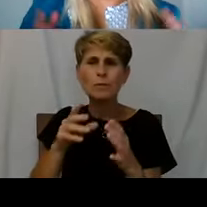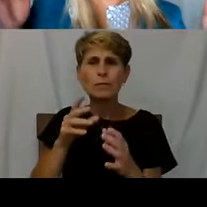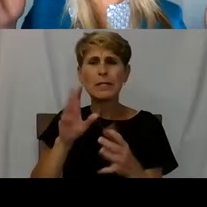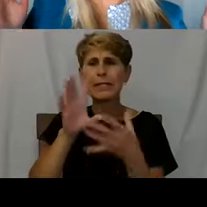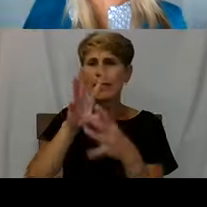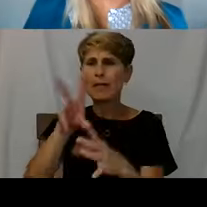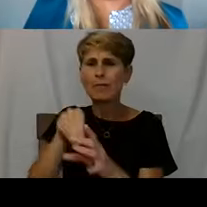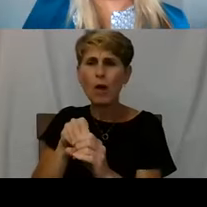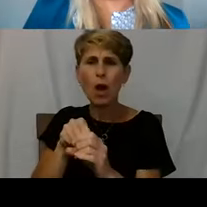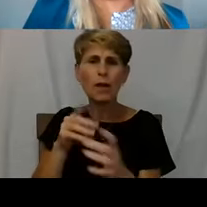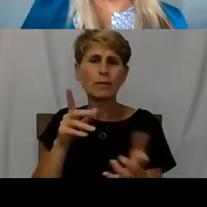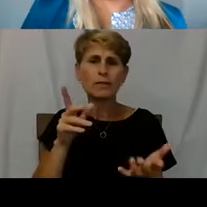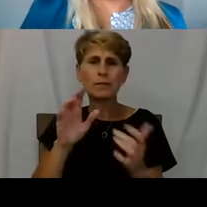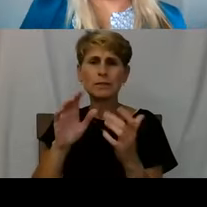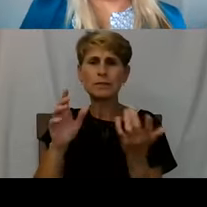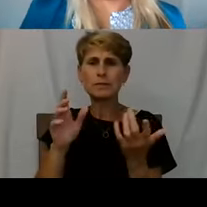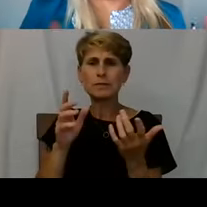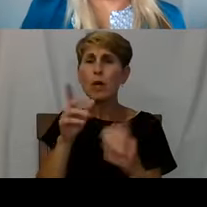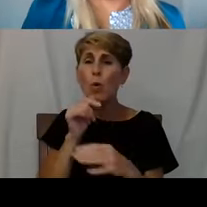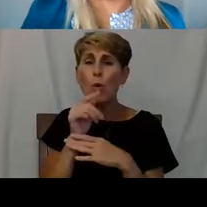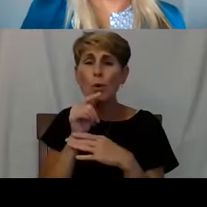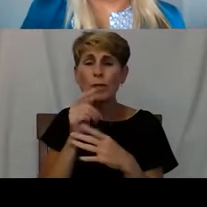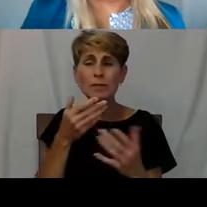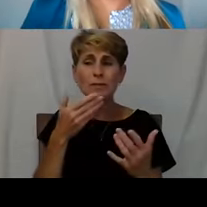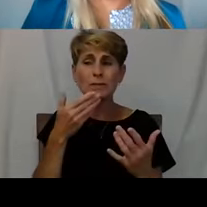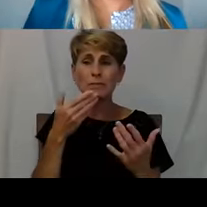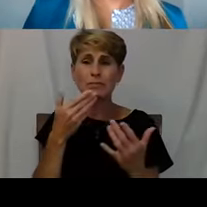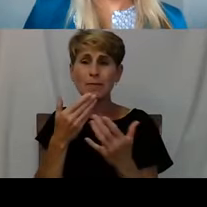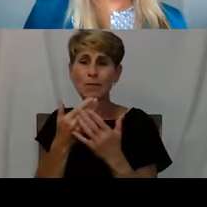who makes a good street outreach, street medicine team member?